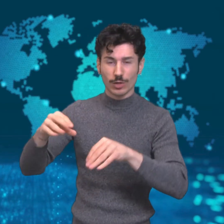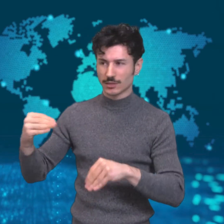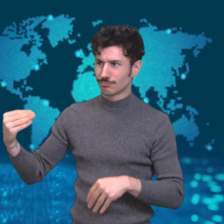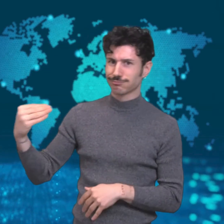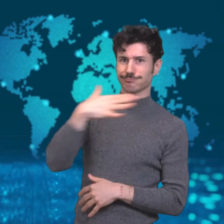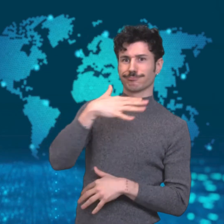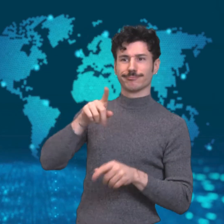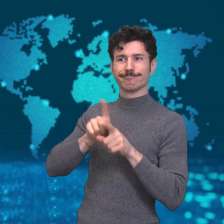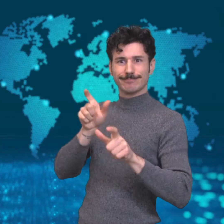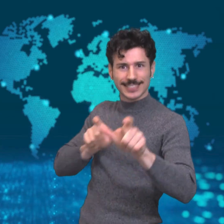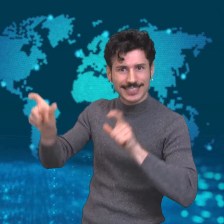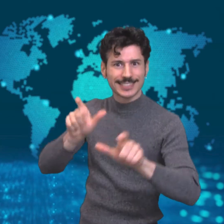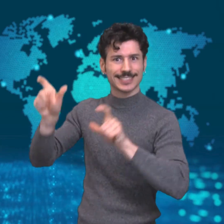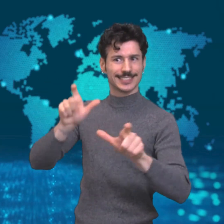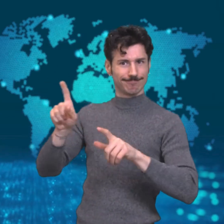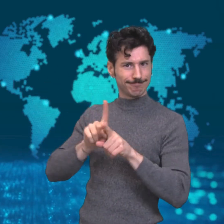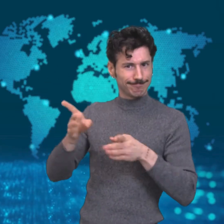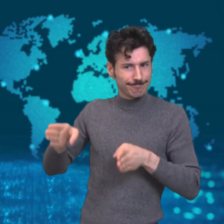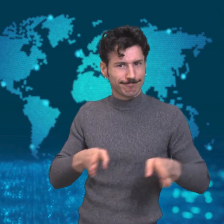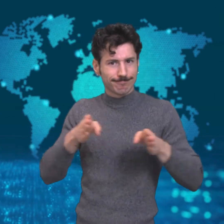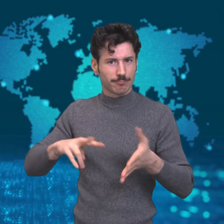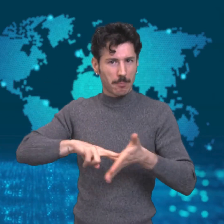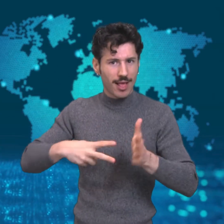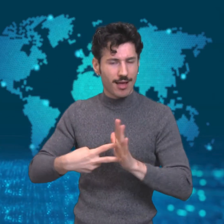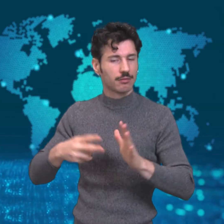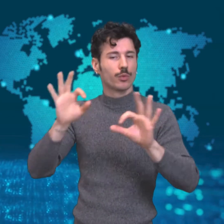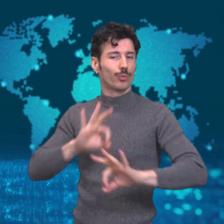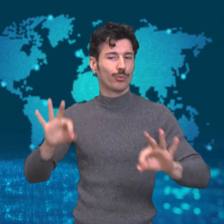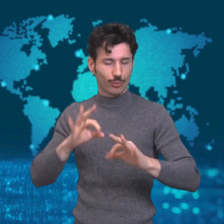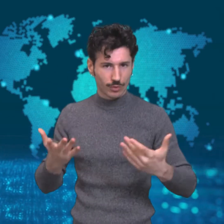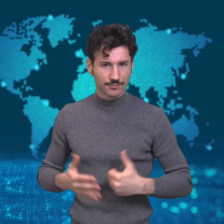action to prepare in case the virus reached the